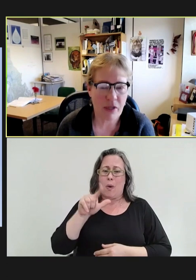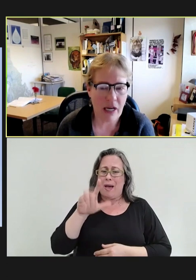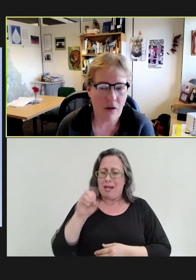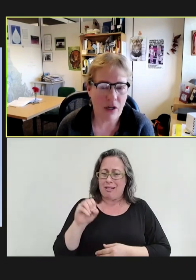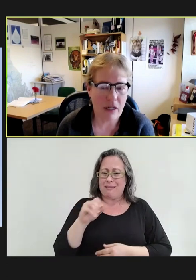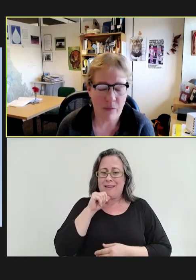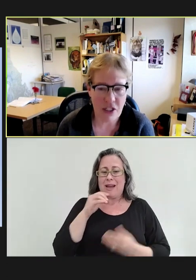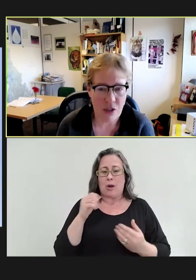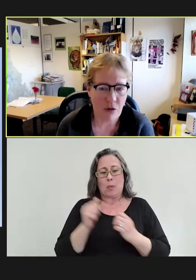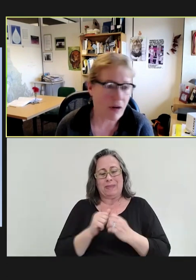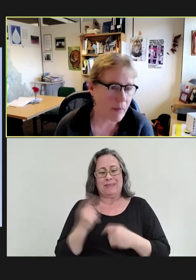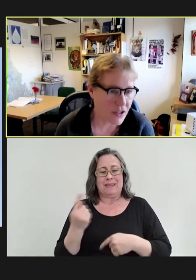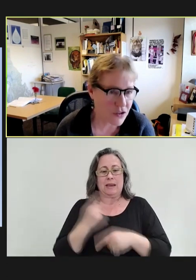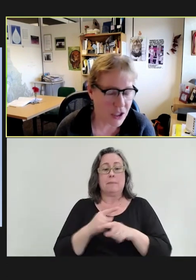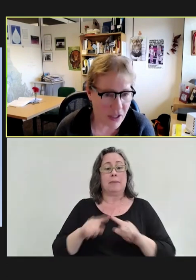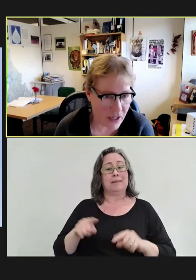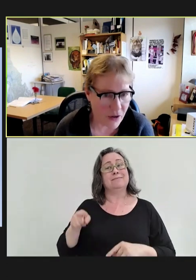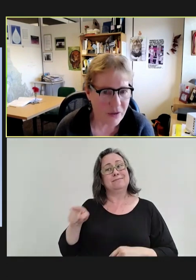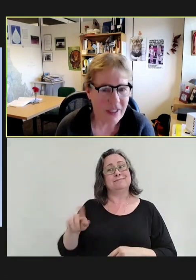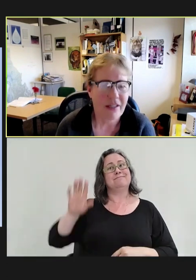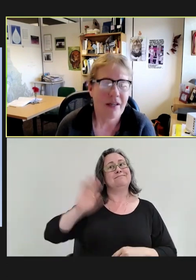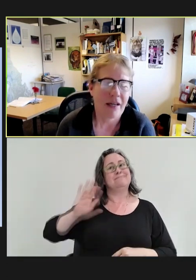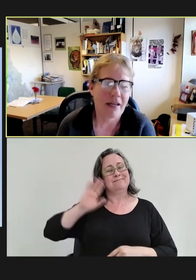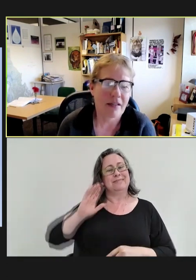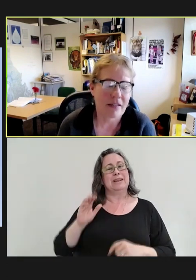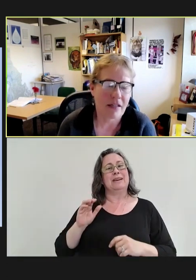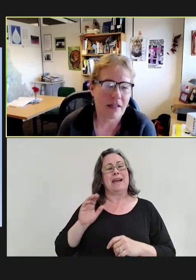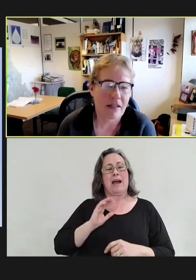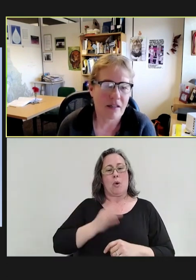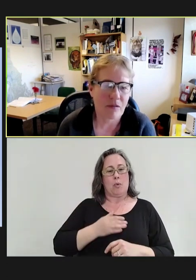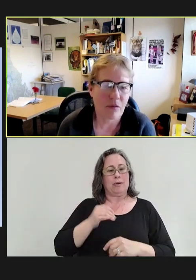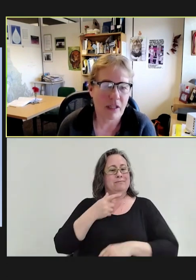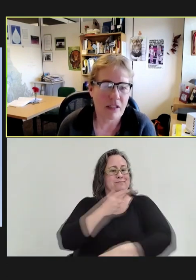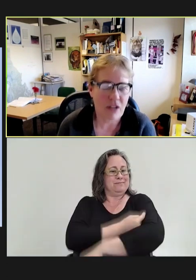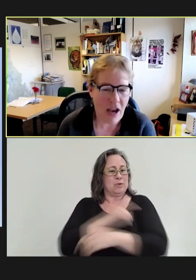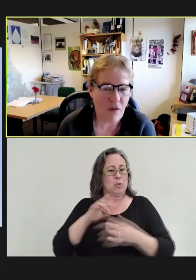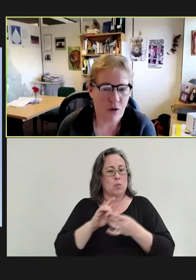be our immunization program manager here in Idaho, and is now, of course,